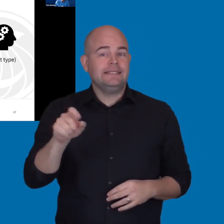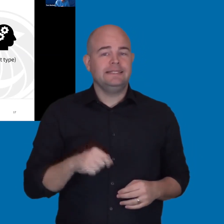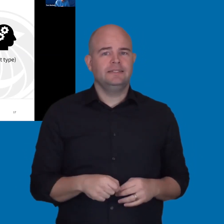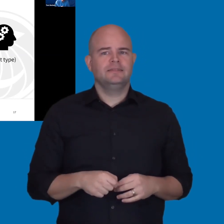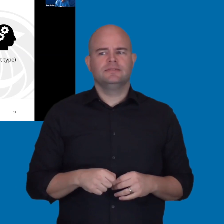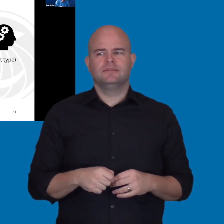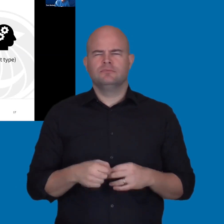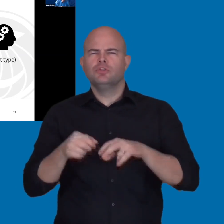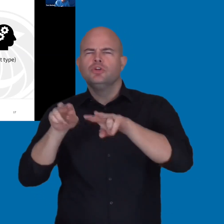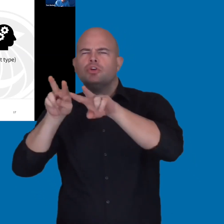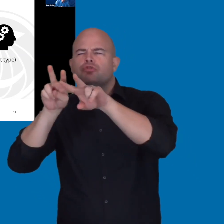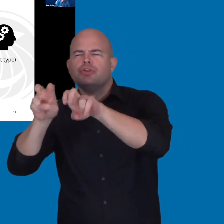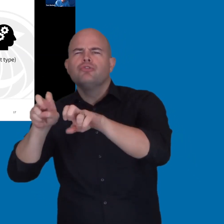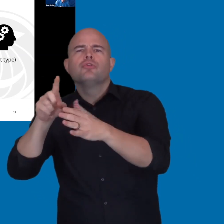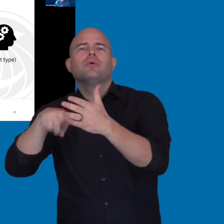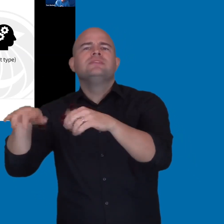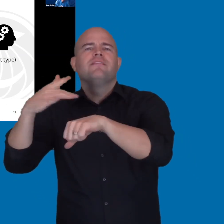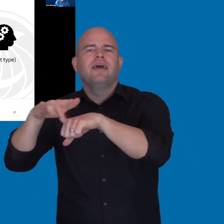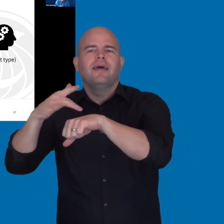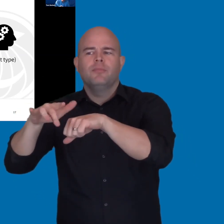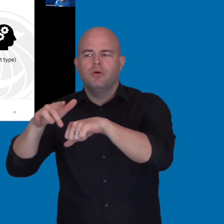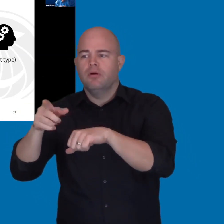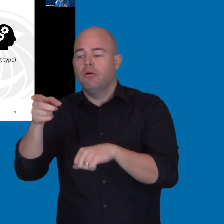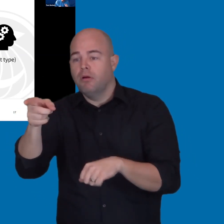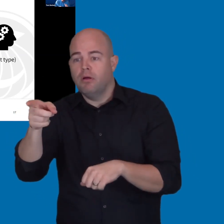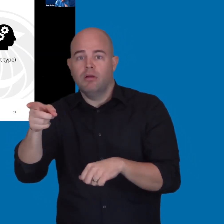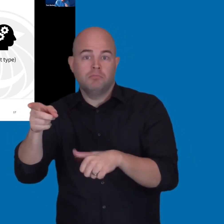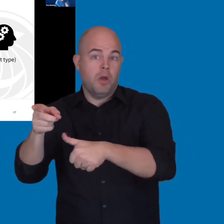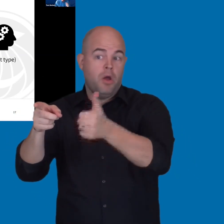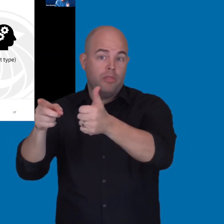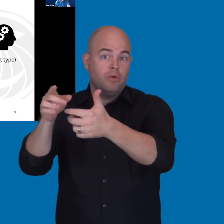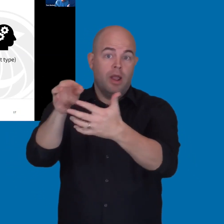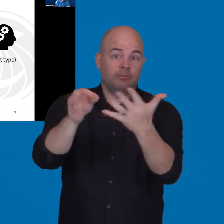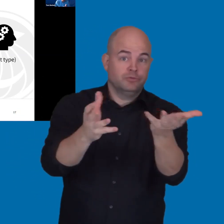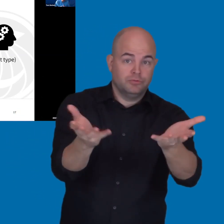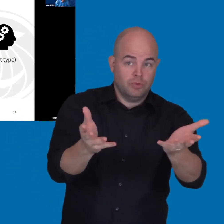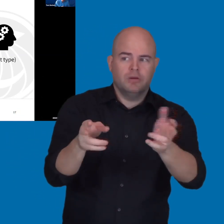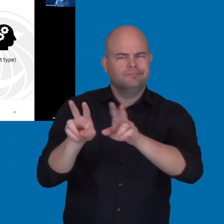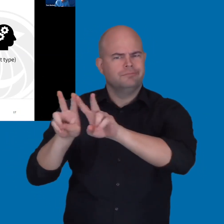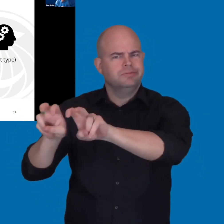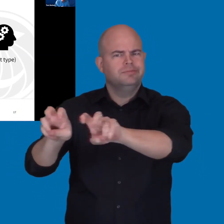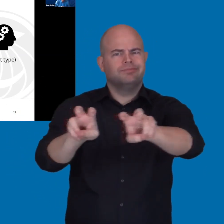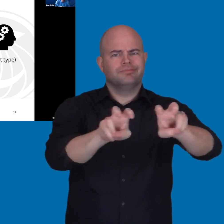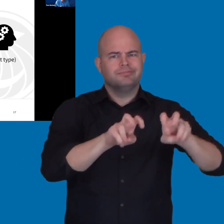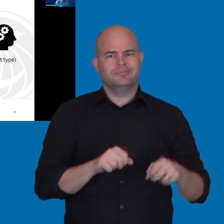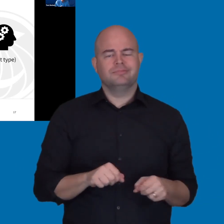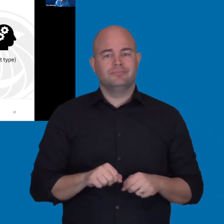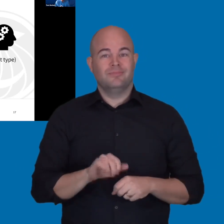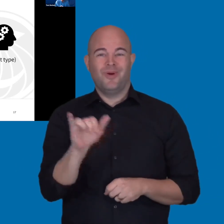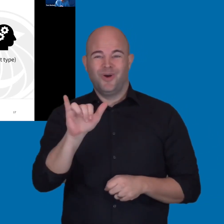what's available in the marketplace. You also need to gather accessibility documentation